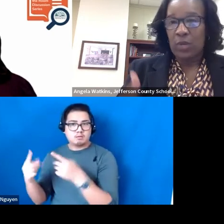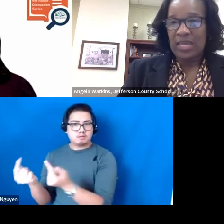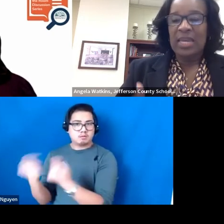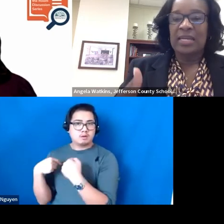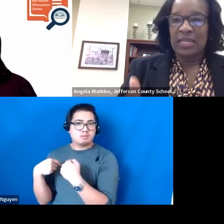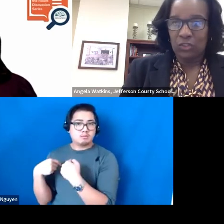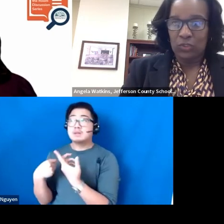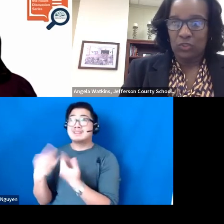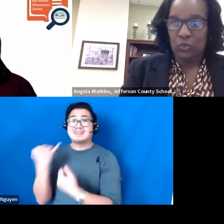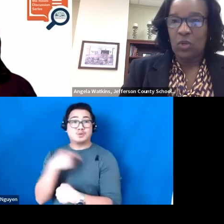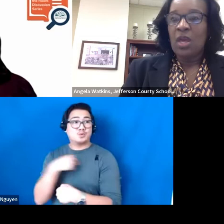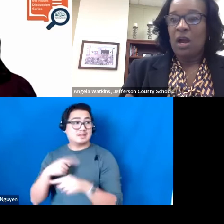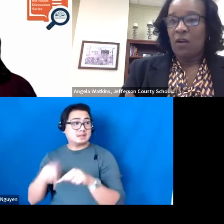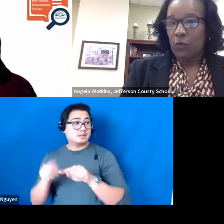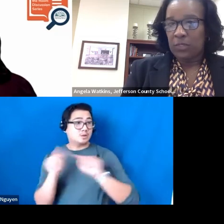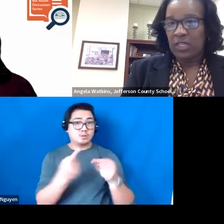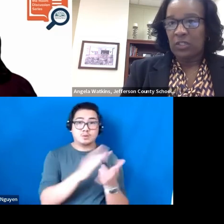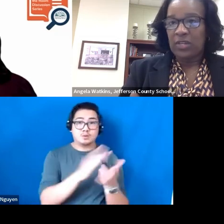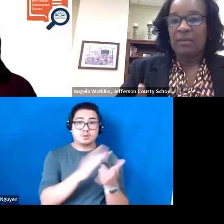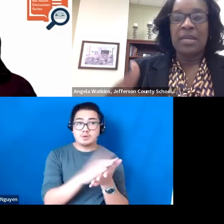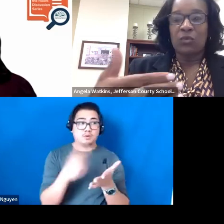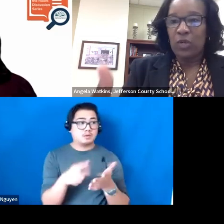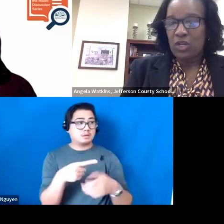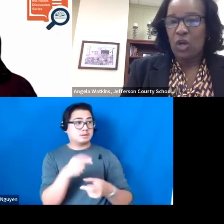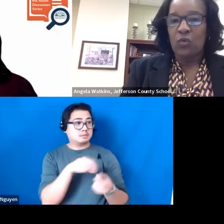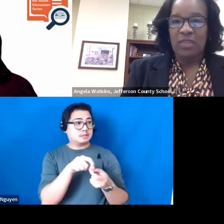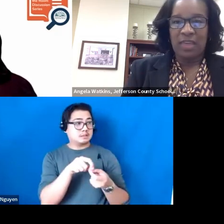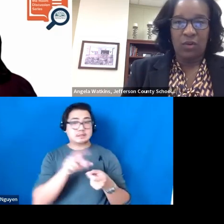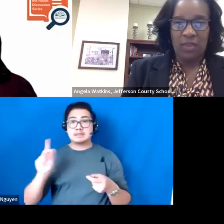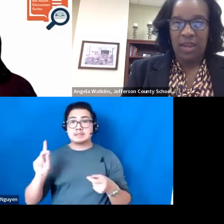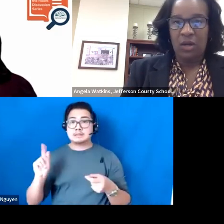If we cannot get to a school for a particular data meeting, we know that they are there